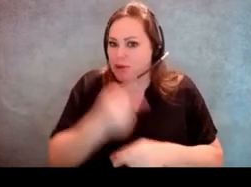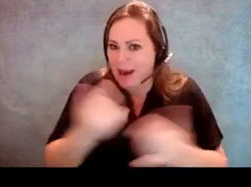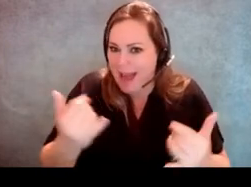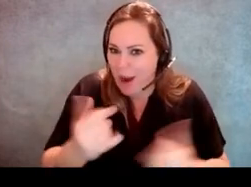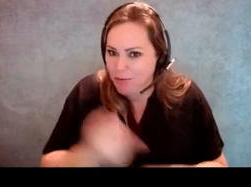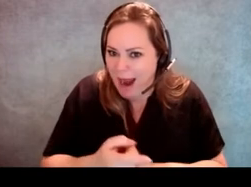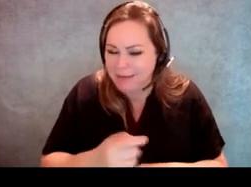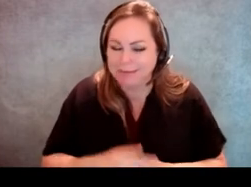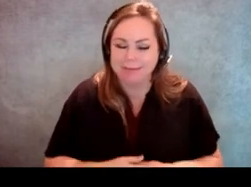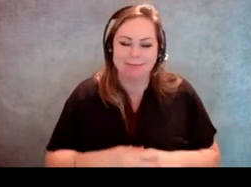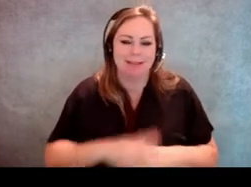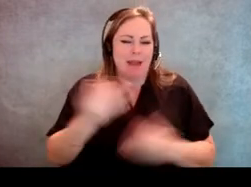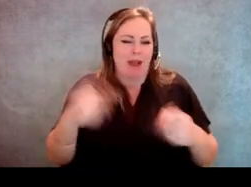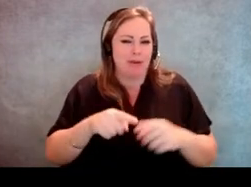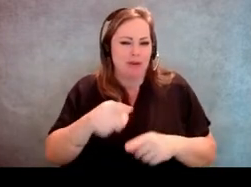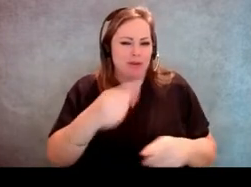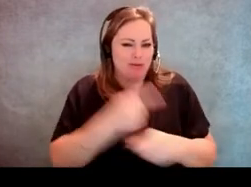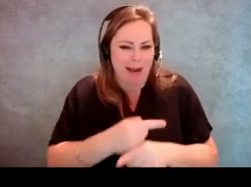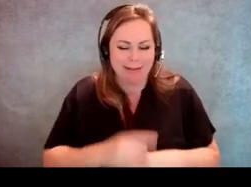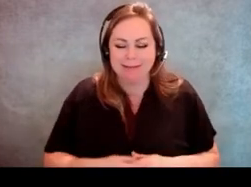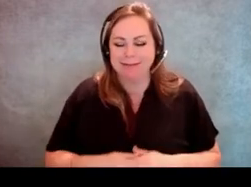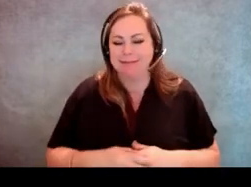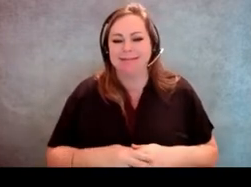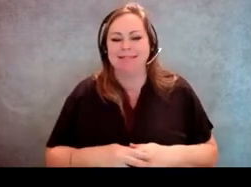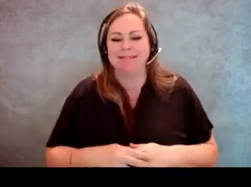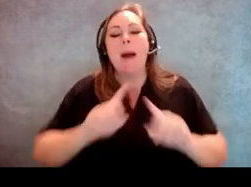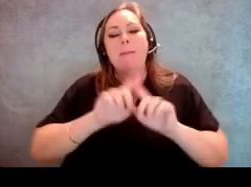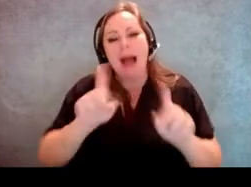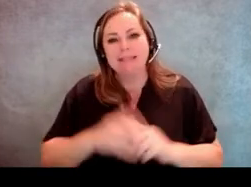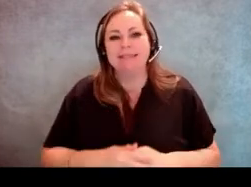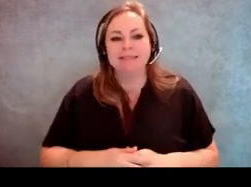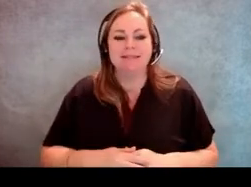who serves as an election worker, but from time to time,